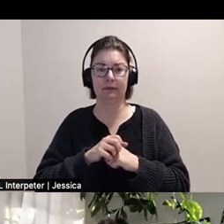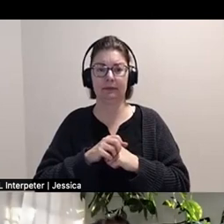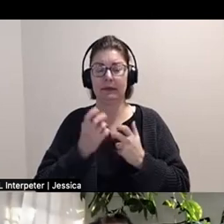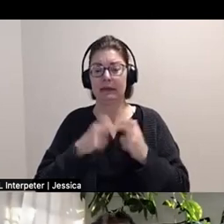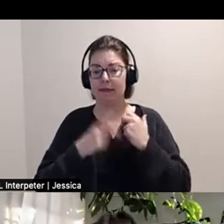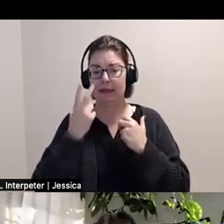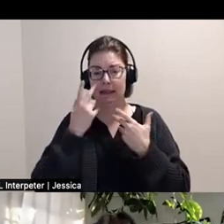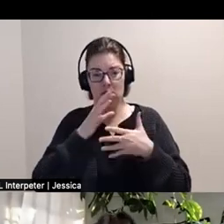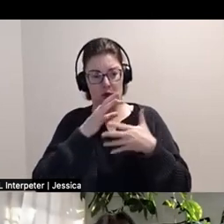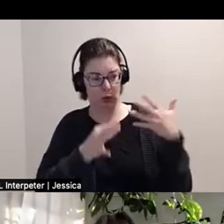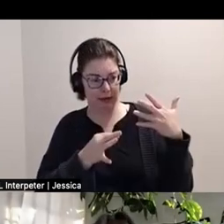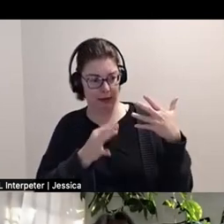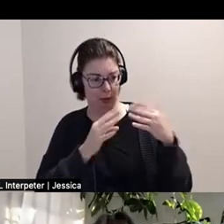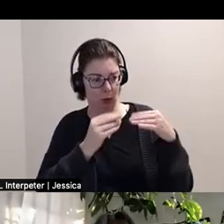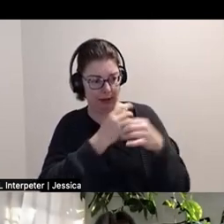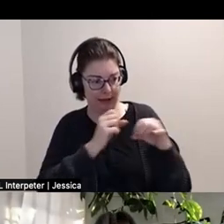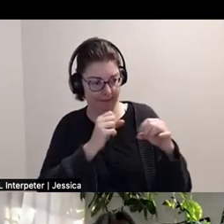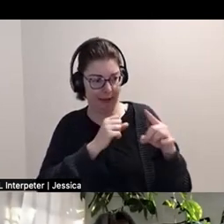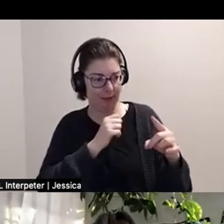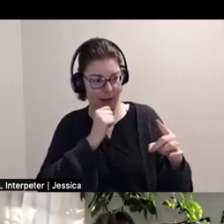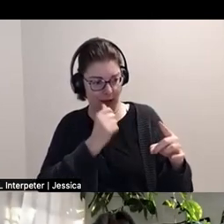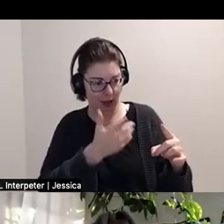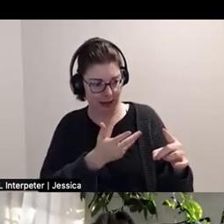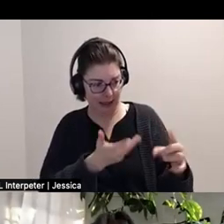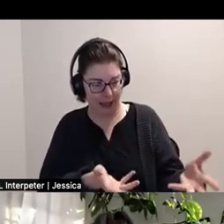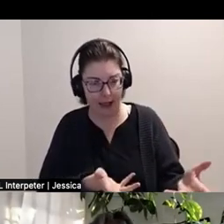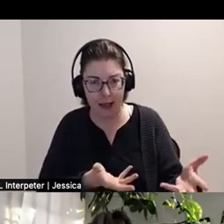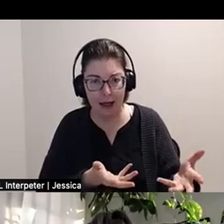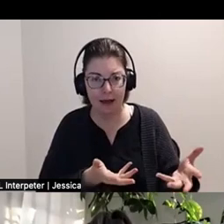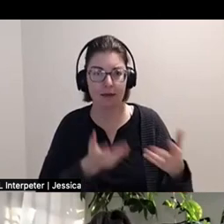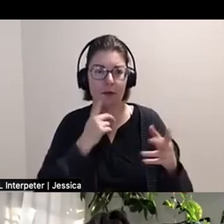choices that could be safer and they're just not. By folks that say that they love us